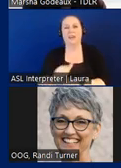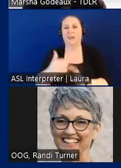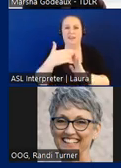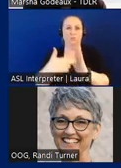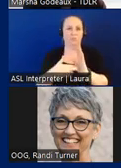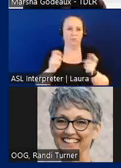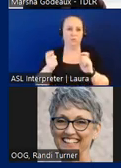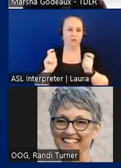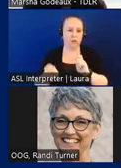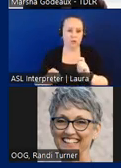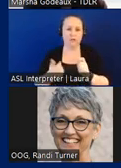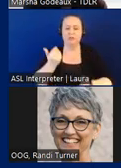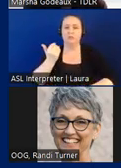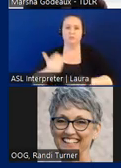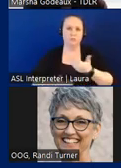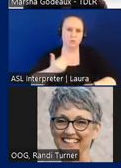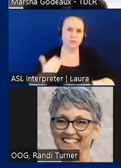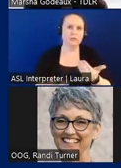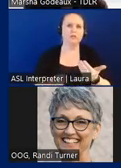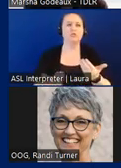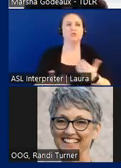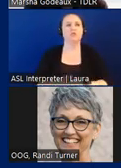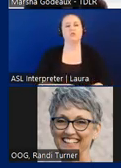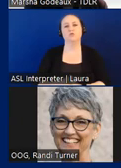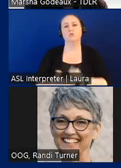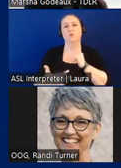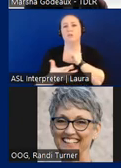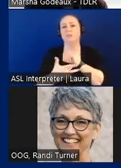procedures and any drafted technical memorandum issued by the department